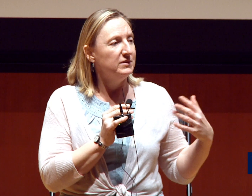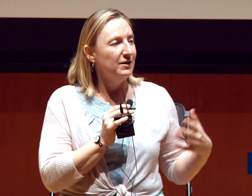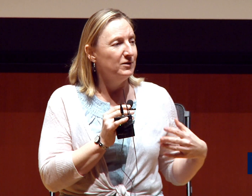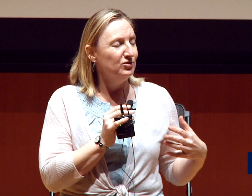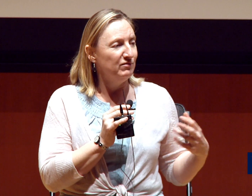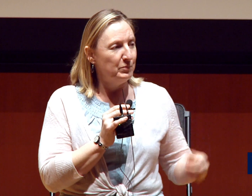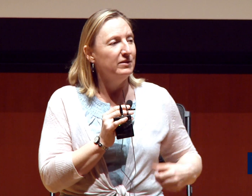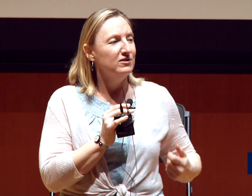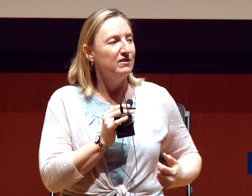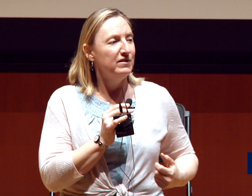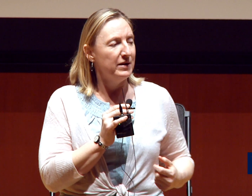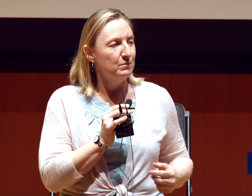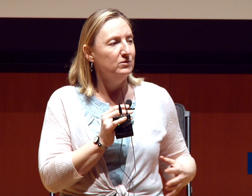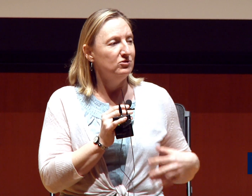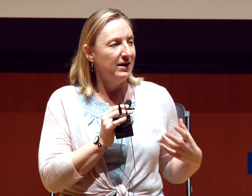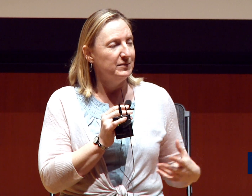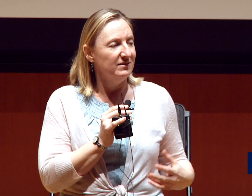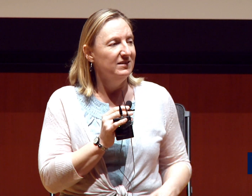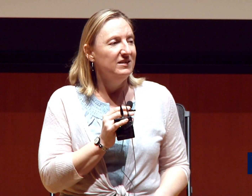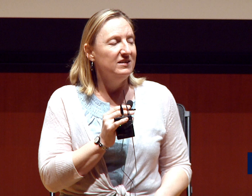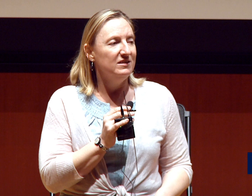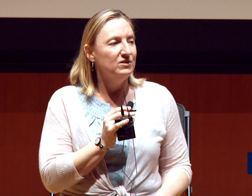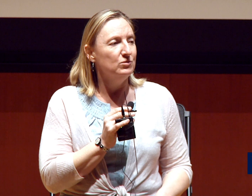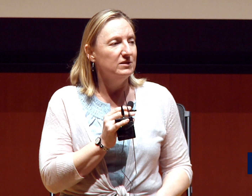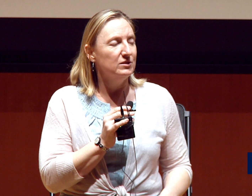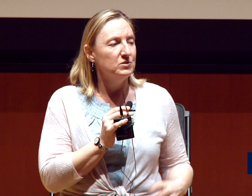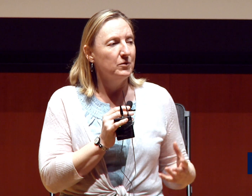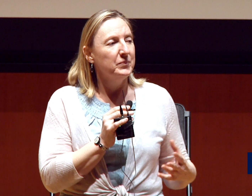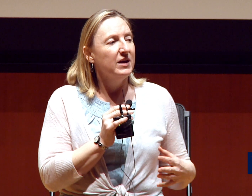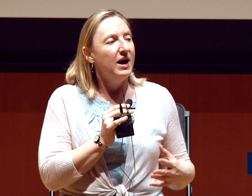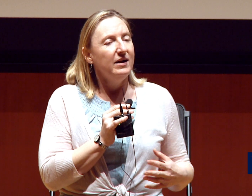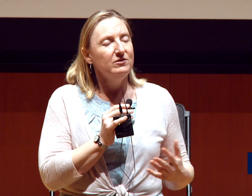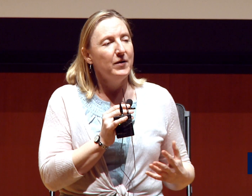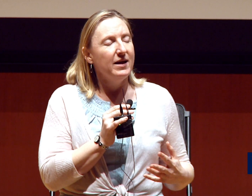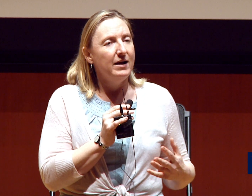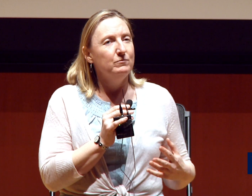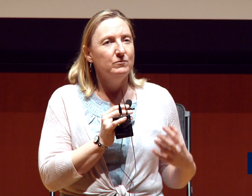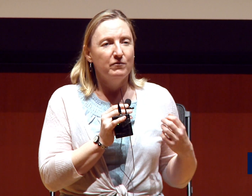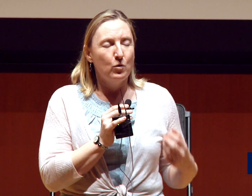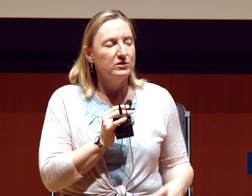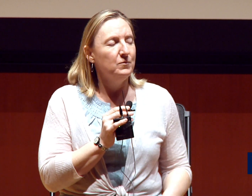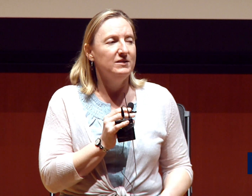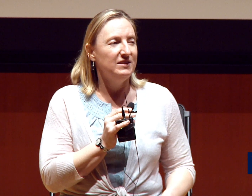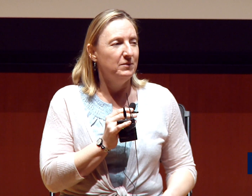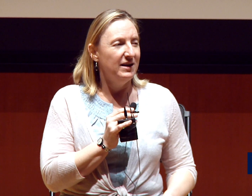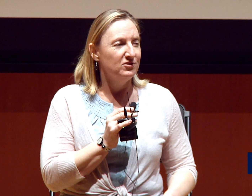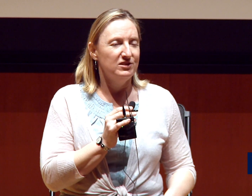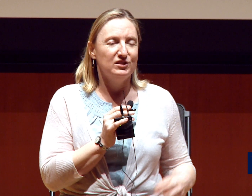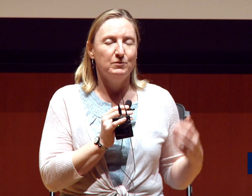that we’re used to, of the pulling yourself up by your bootstraps and individualism. So, I don’t know. Of course I want disabled actors in disabled roles,